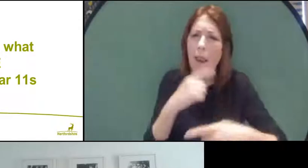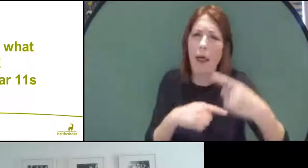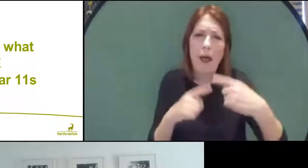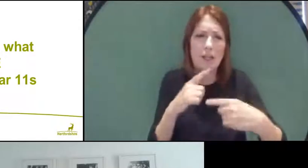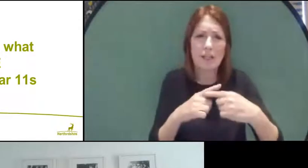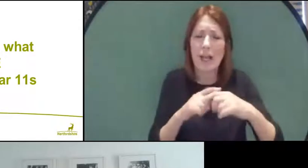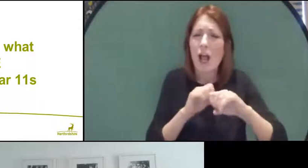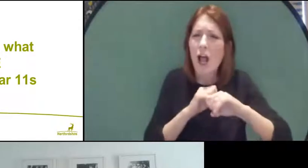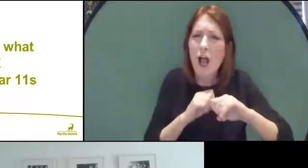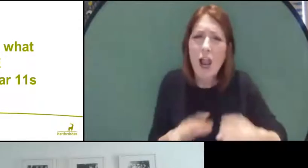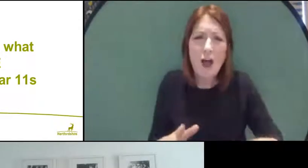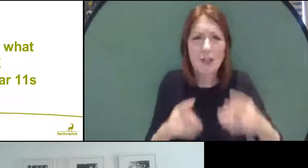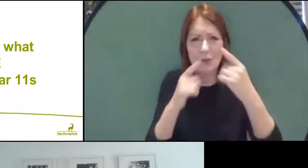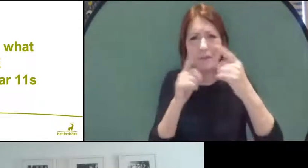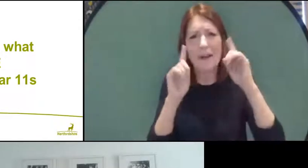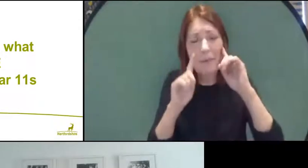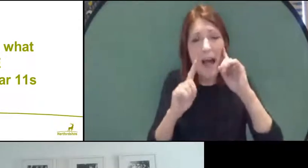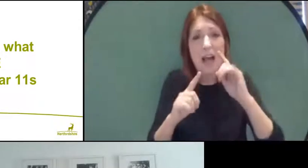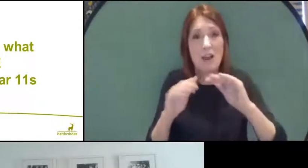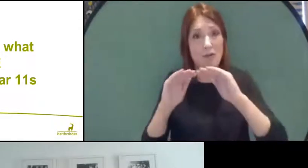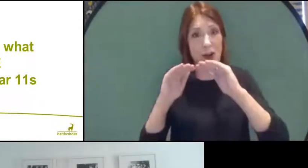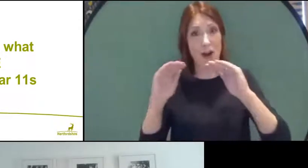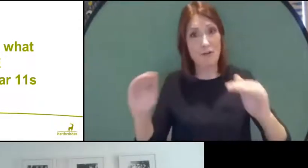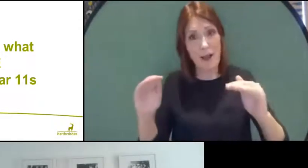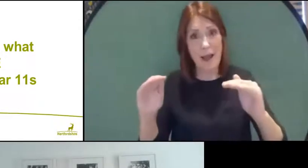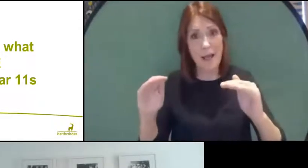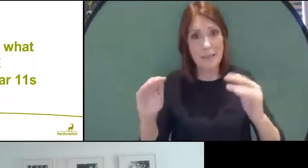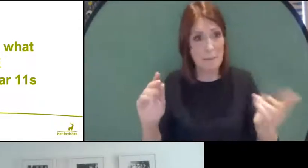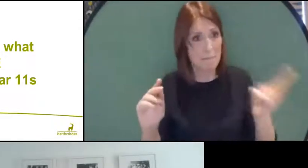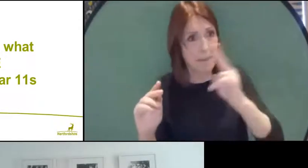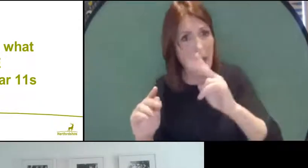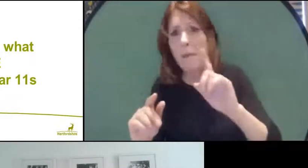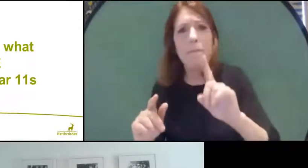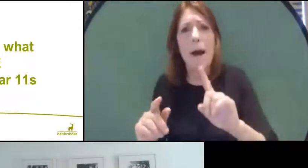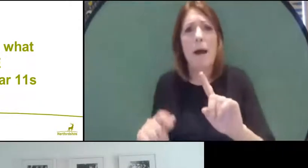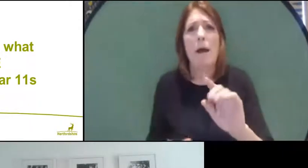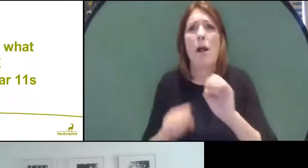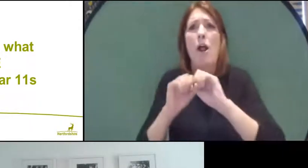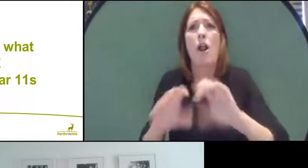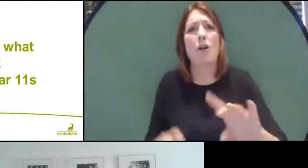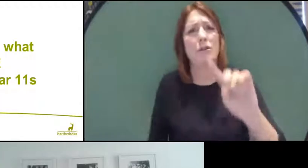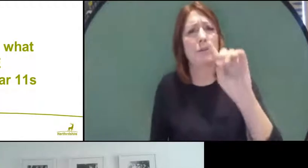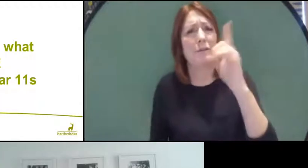reinstated, but they still couldn't get their first choice so that those the general principles